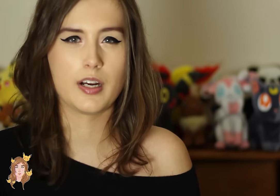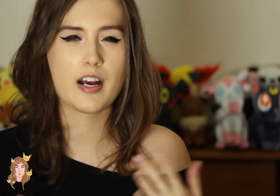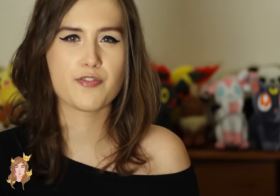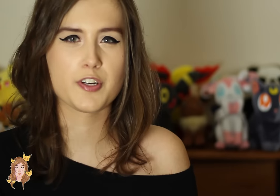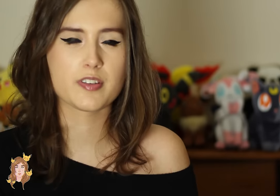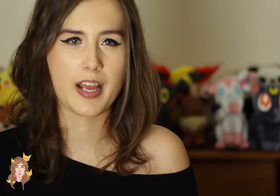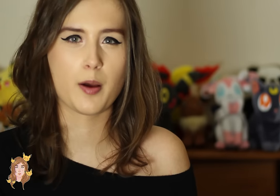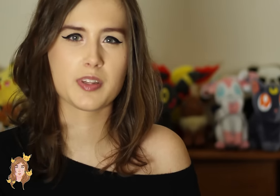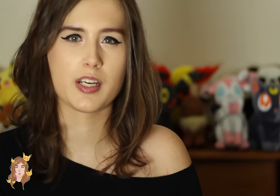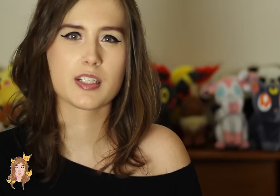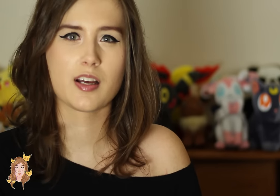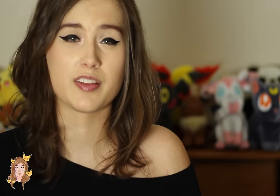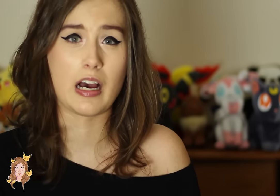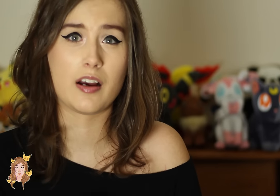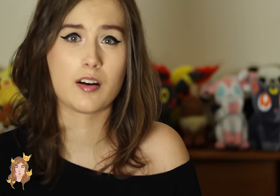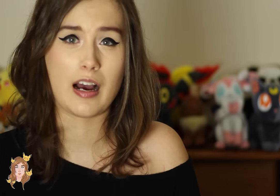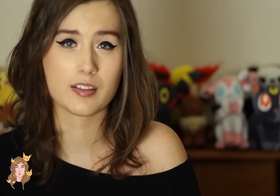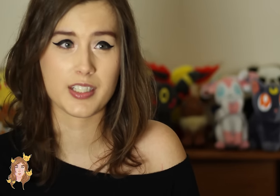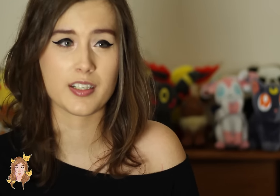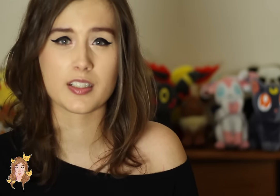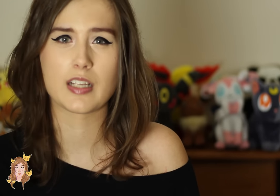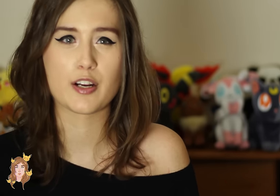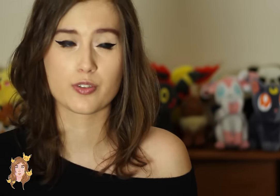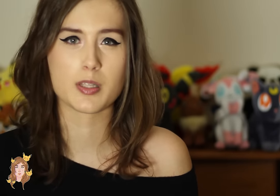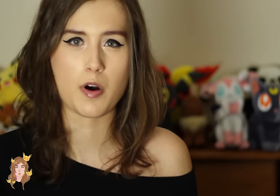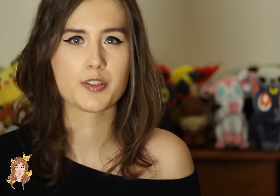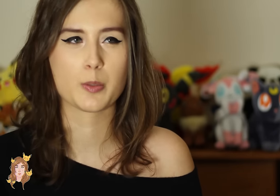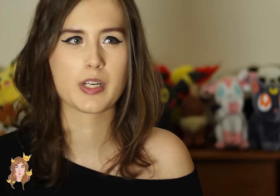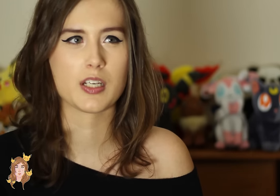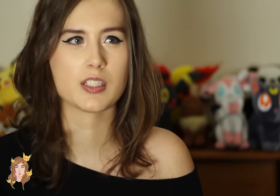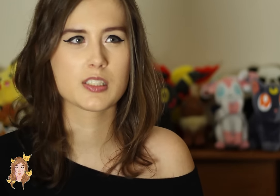Now, at first, Sam thinks that Eileen is actually the monster because -